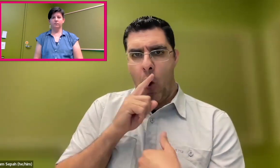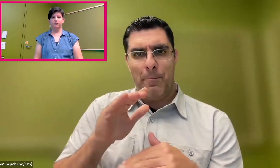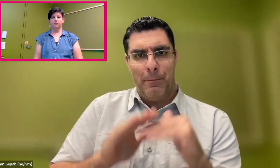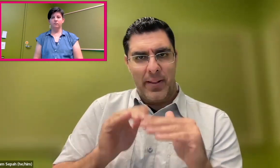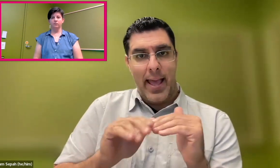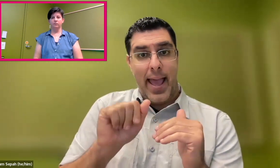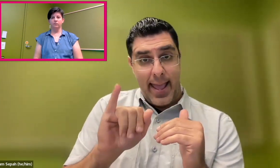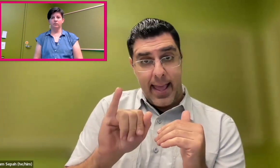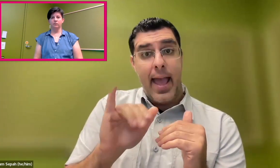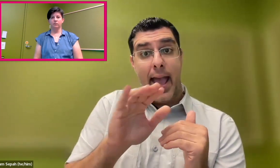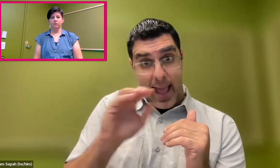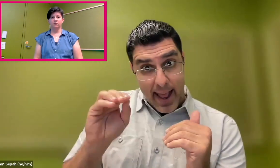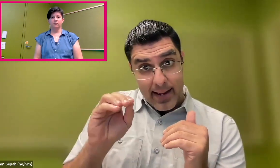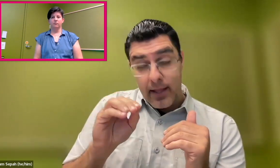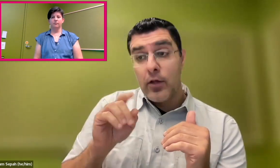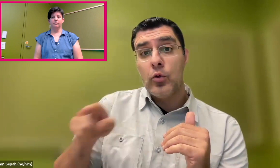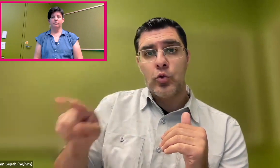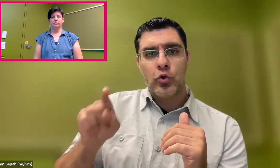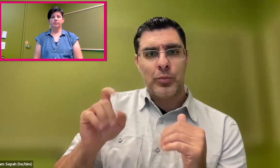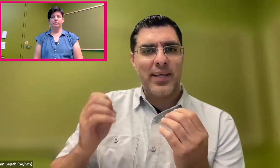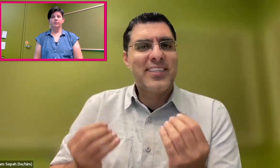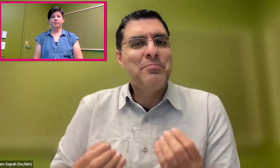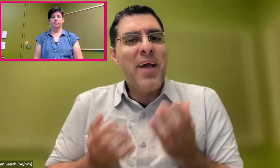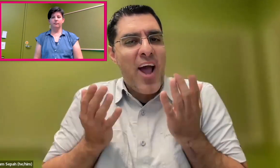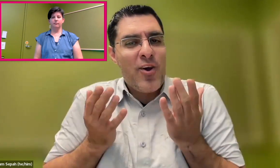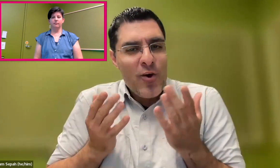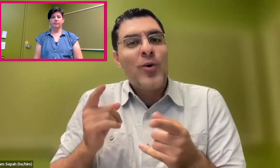they have theirs, and they're relieved to hear that this is our perspective.